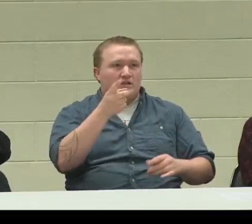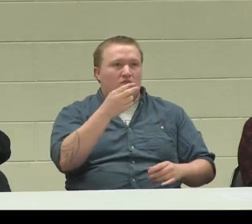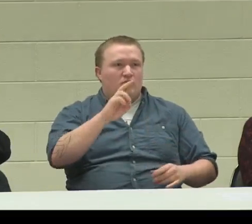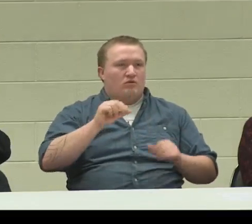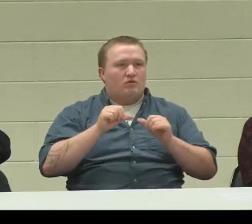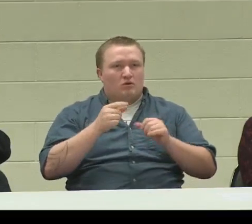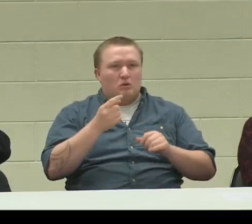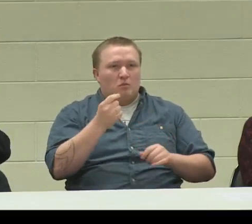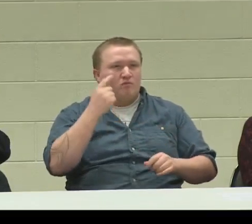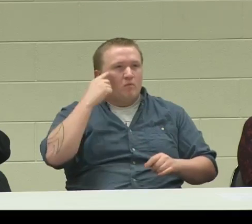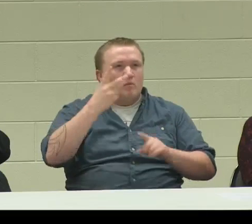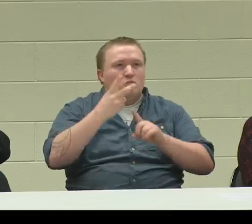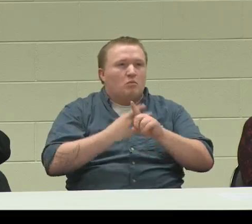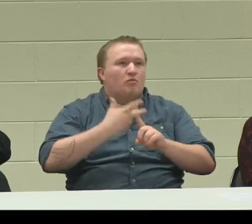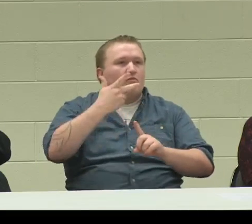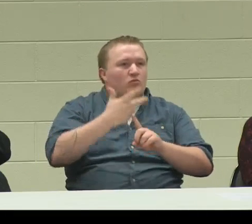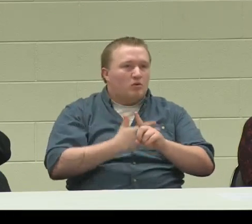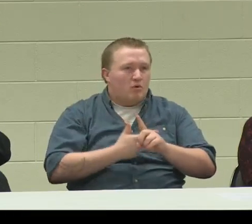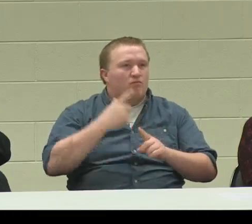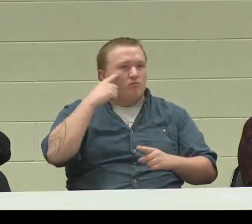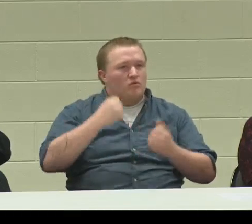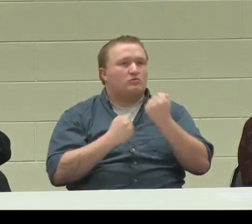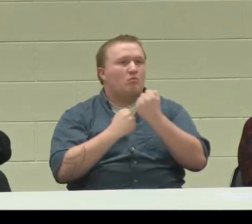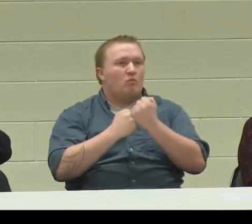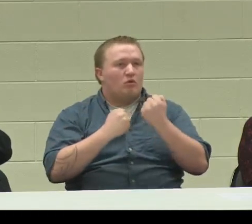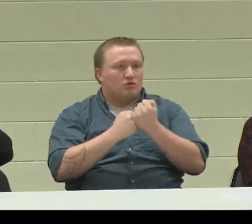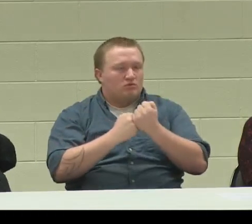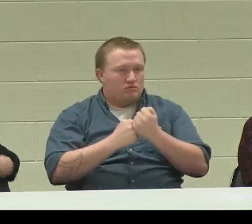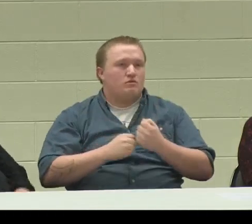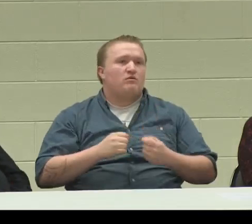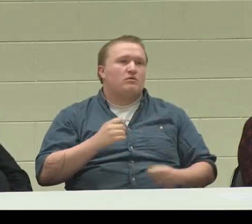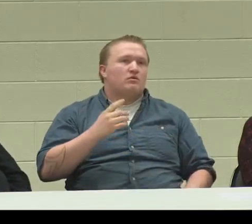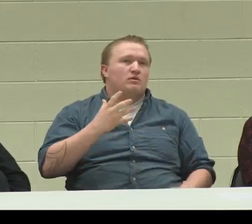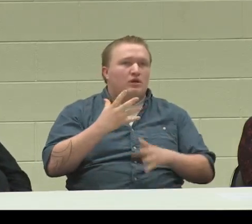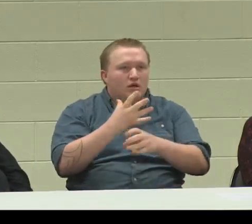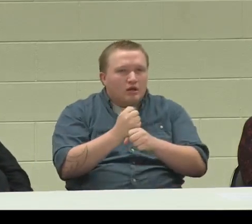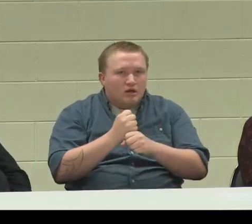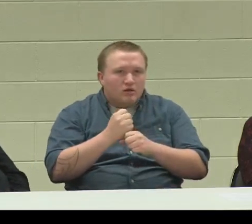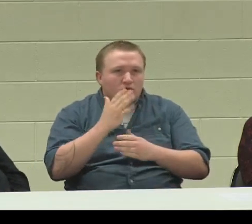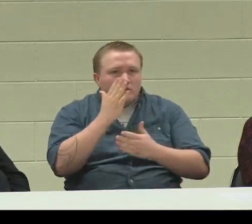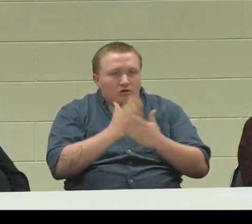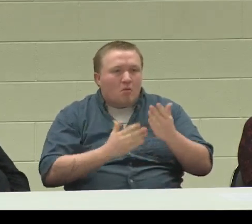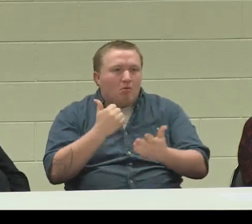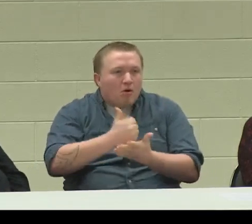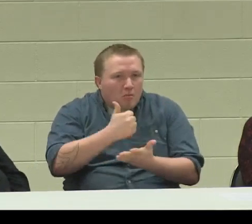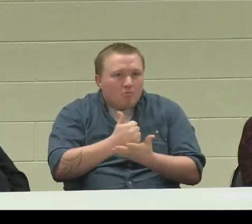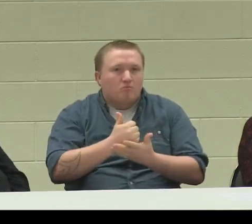But I did use them a little bit for two or three months after I left the BtL Program for some support.